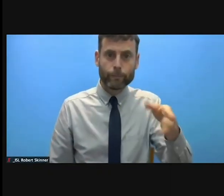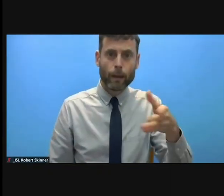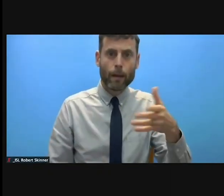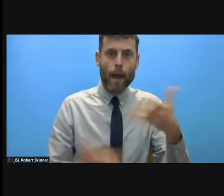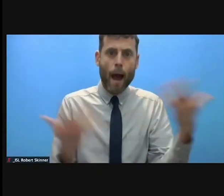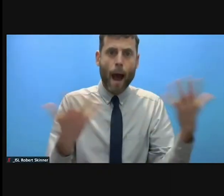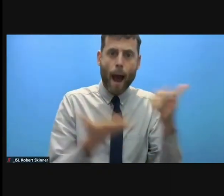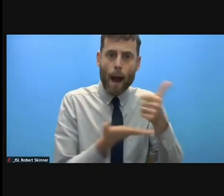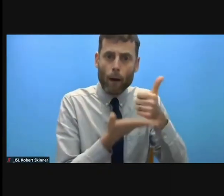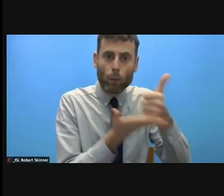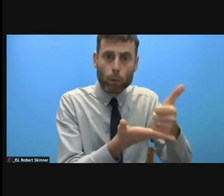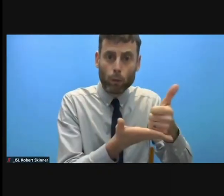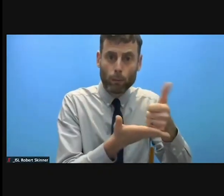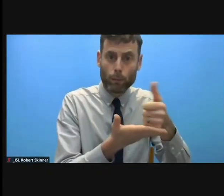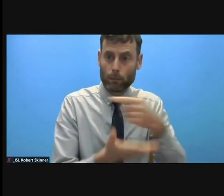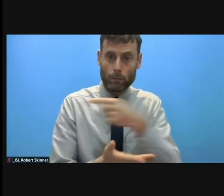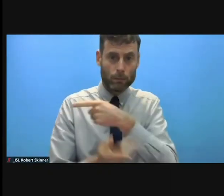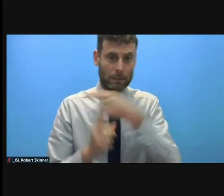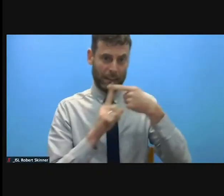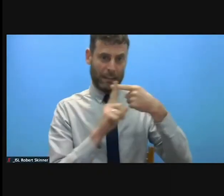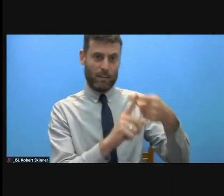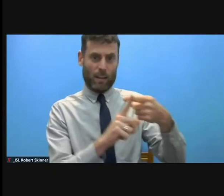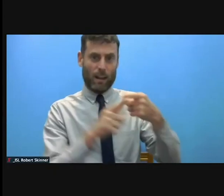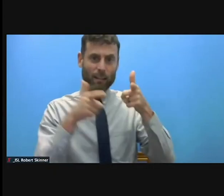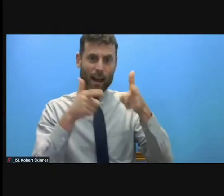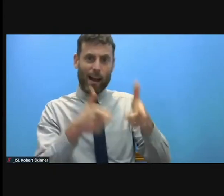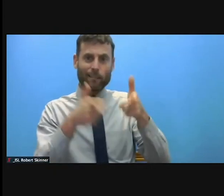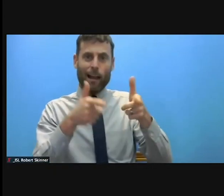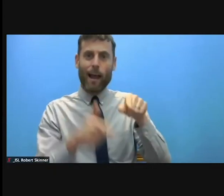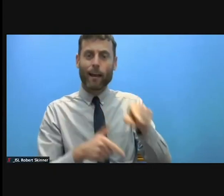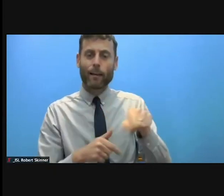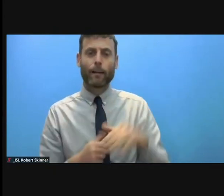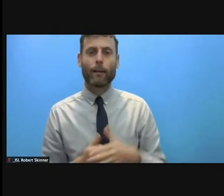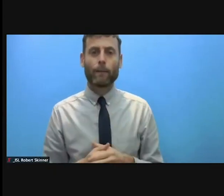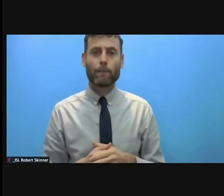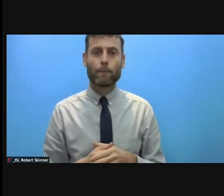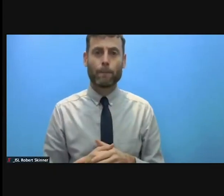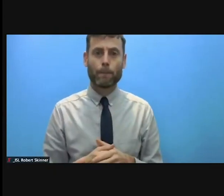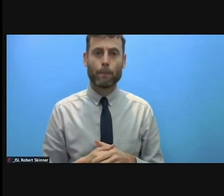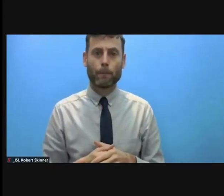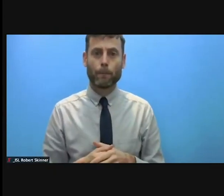Access was also hampered by the travel restrictions. I have to admit this year